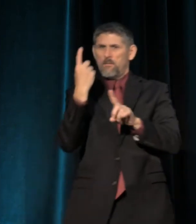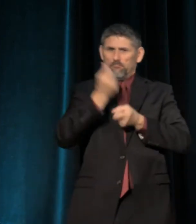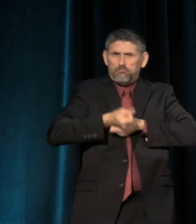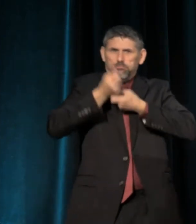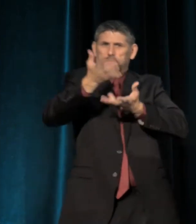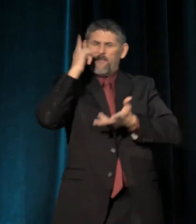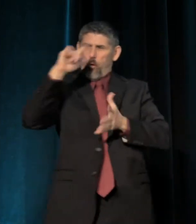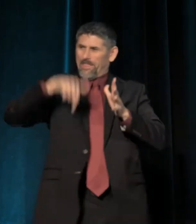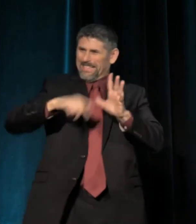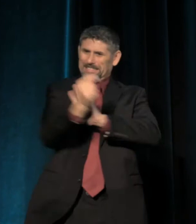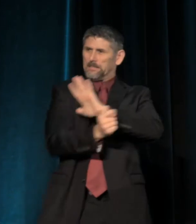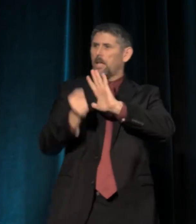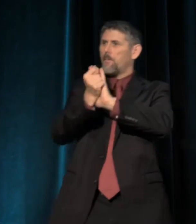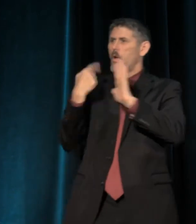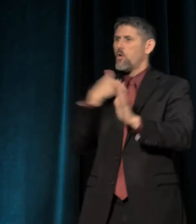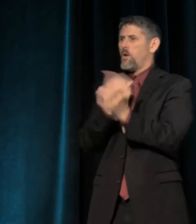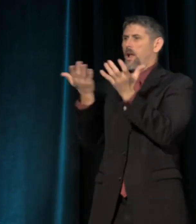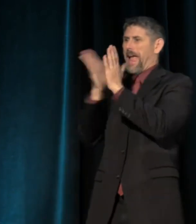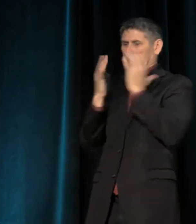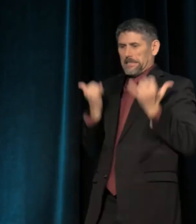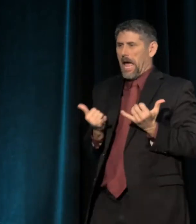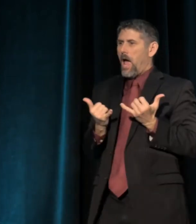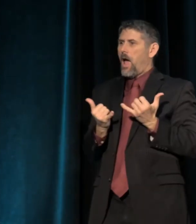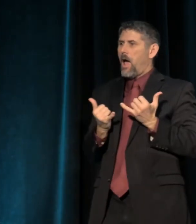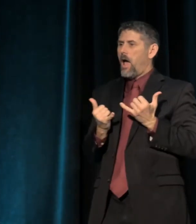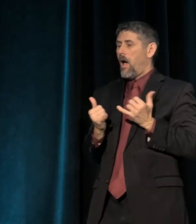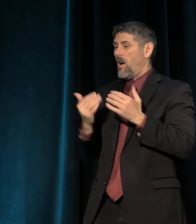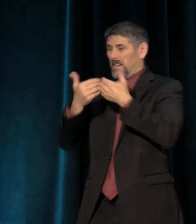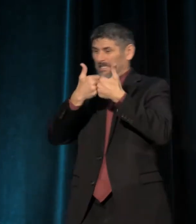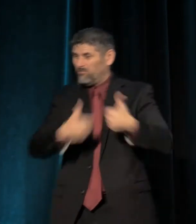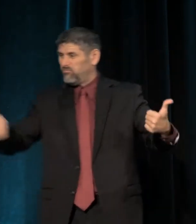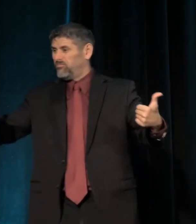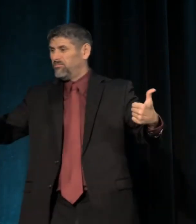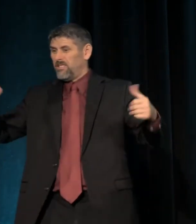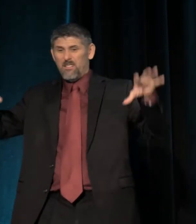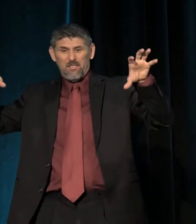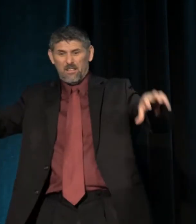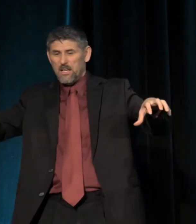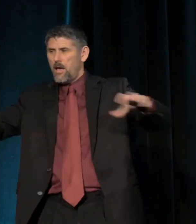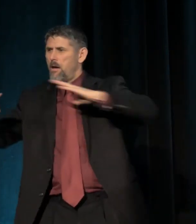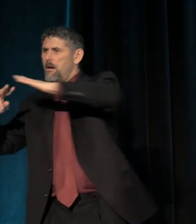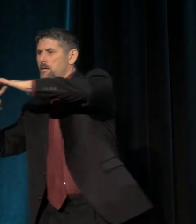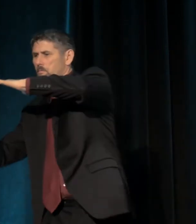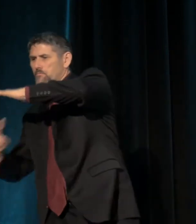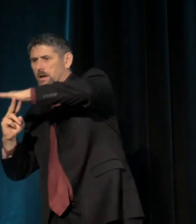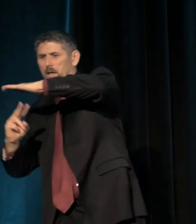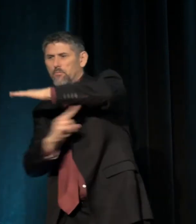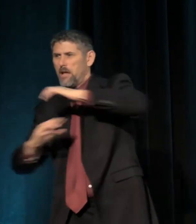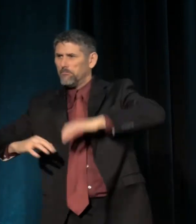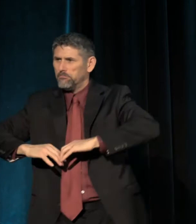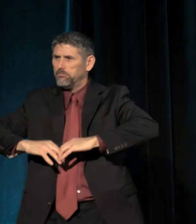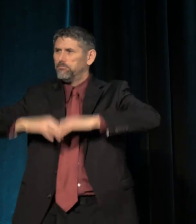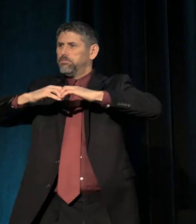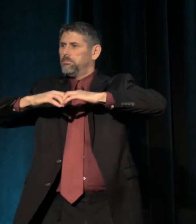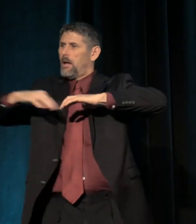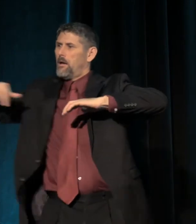And we're asked in this moment to build bridges across the divides, to try to close the growing gaps of inequality and segregation.